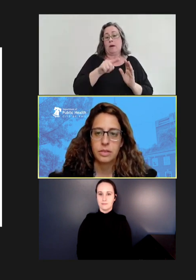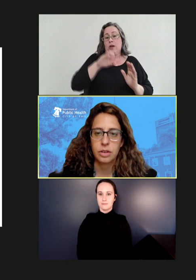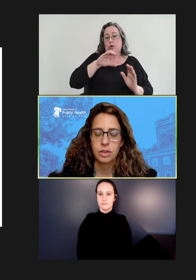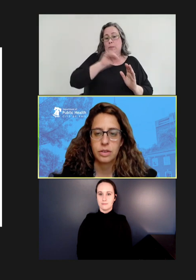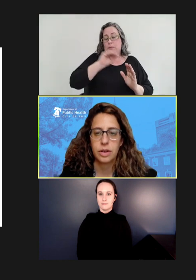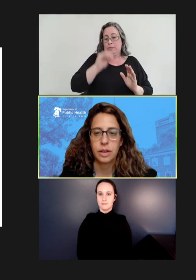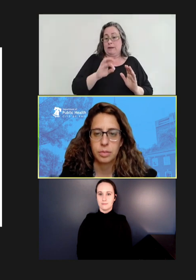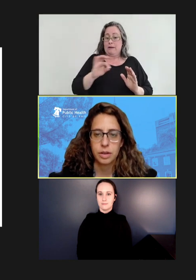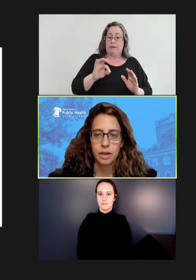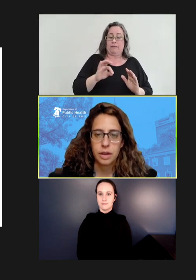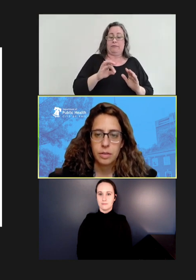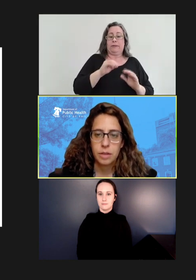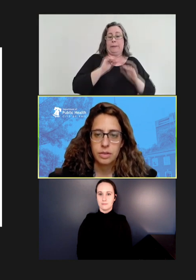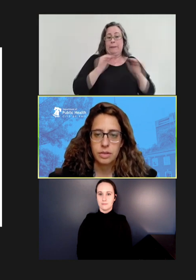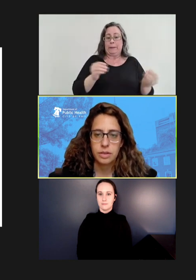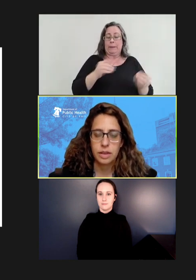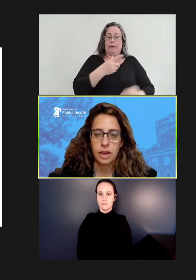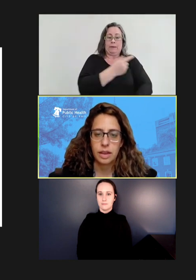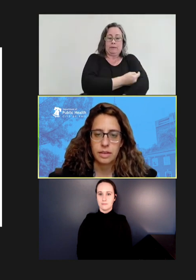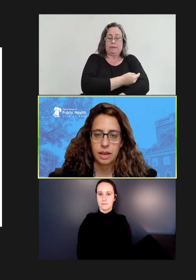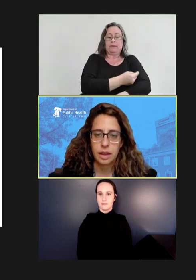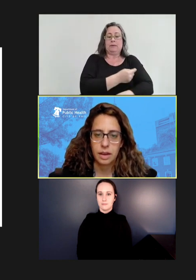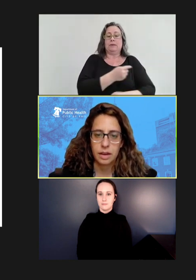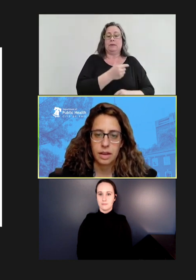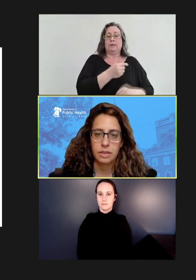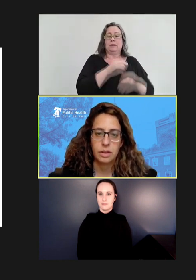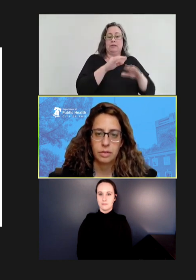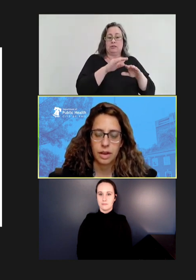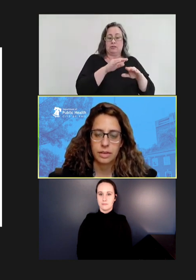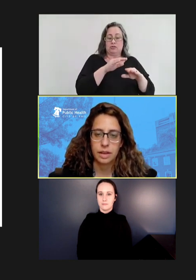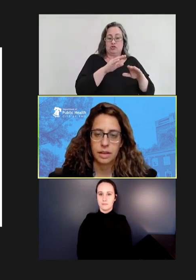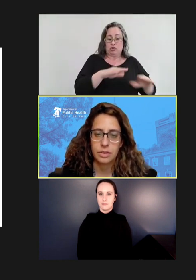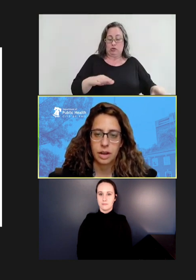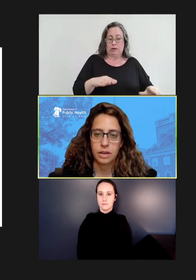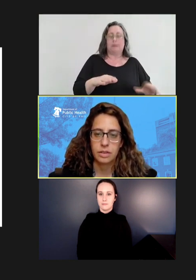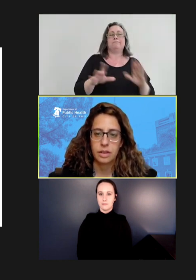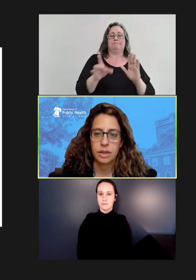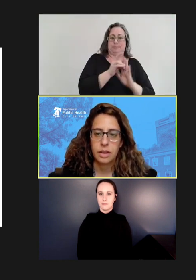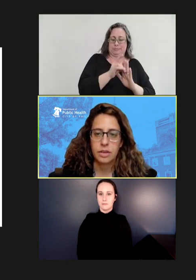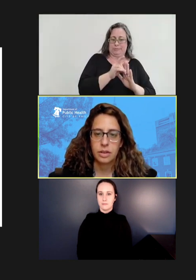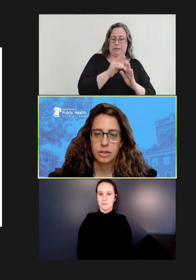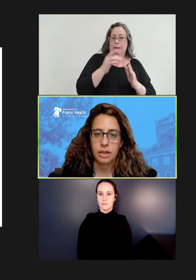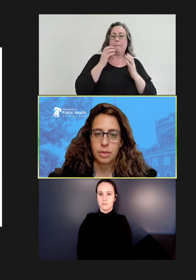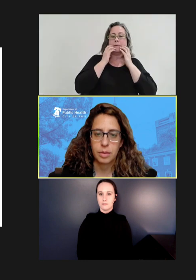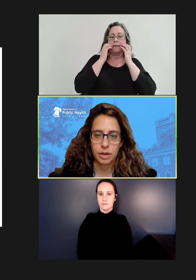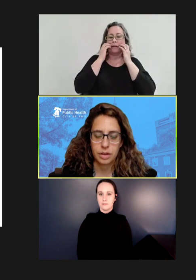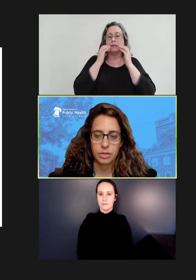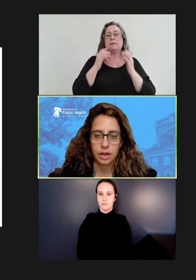children developed measles at that daycare and no vaccinated child or staff member contracted